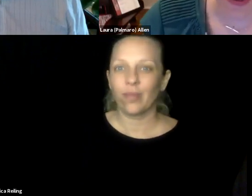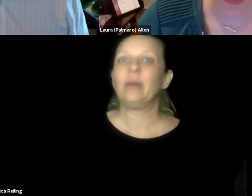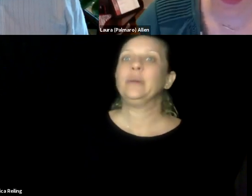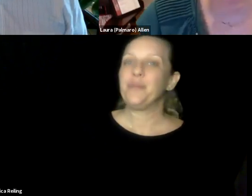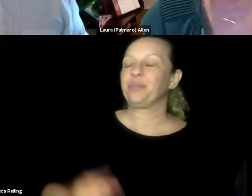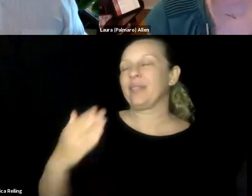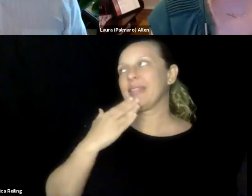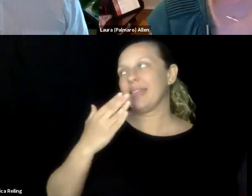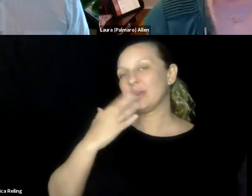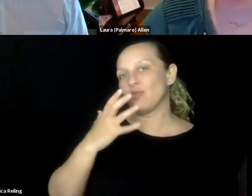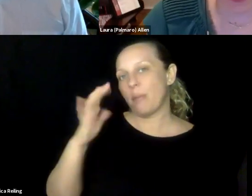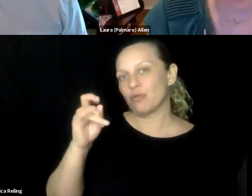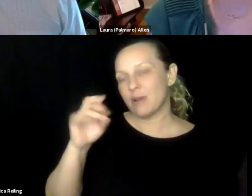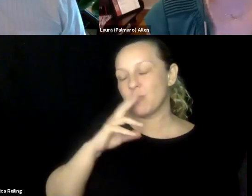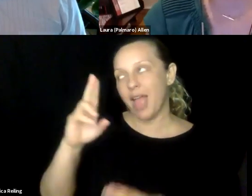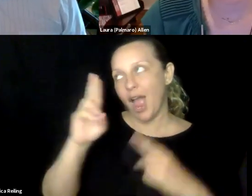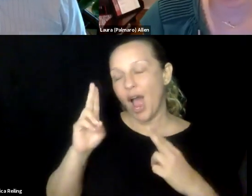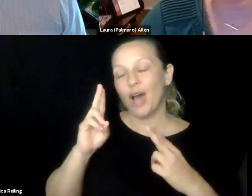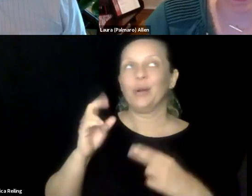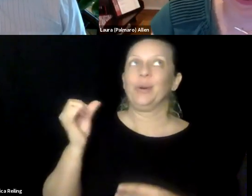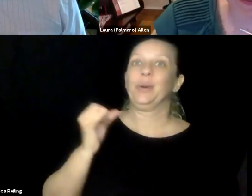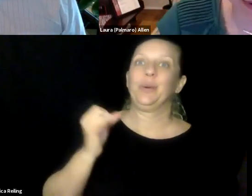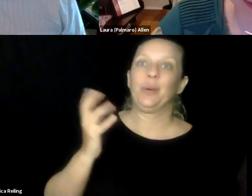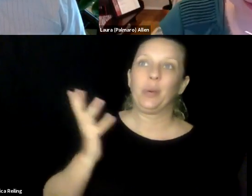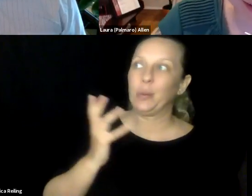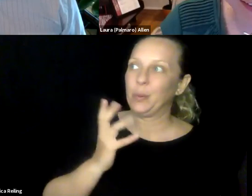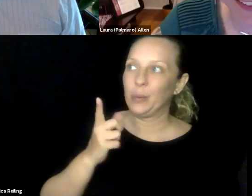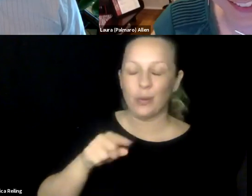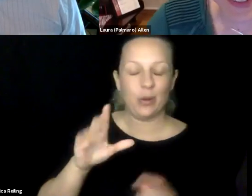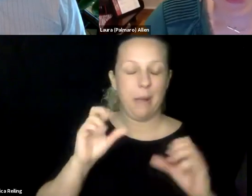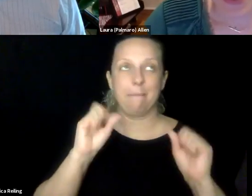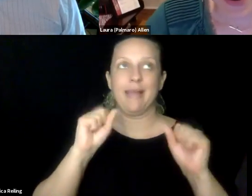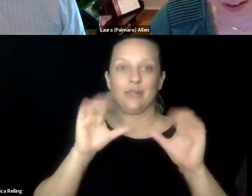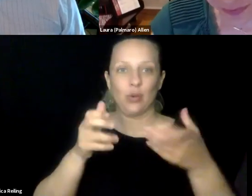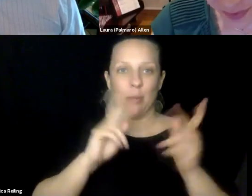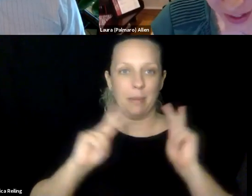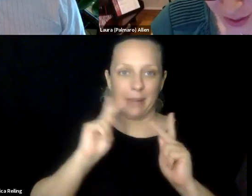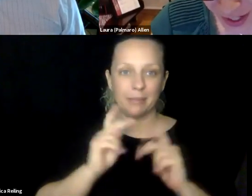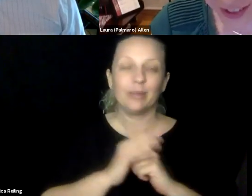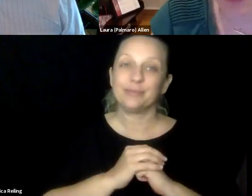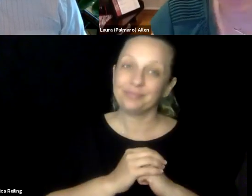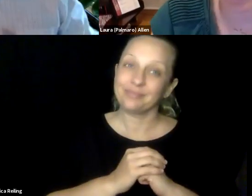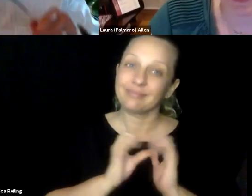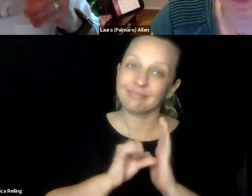you get into the position that you are in right now? Thank you so much, Christopher. I'm so honored to be